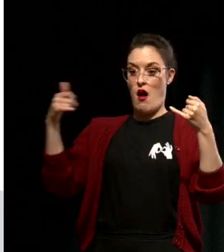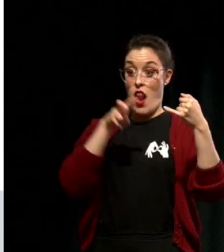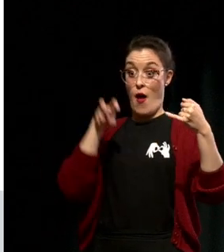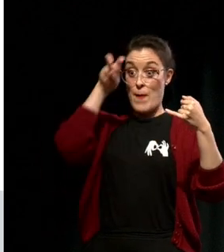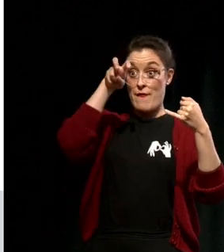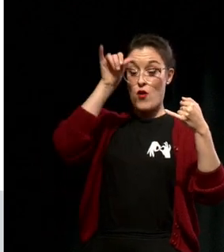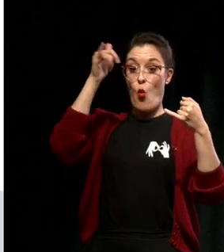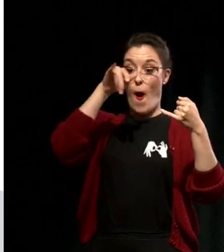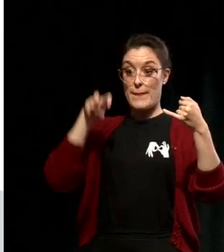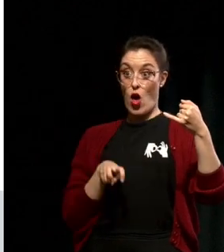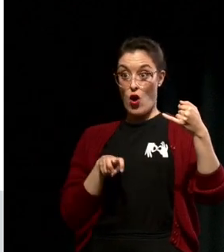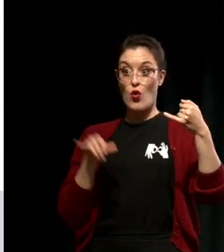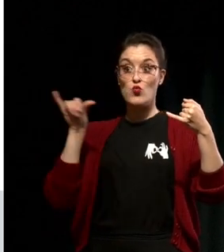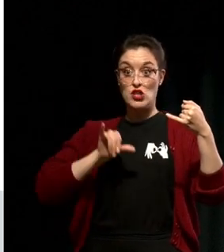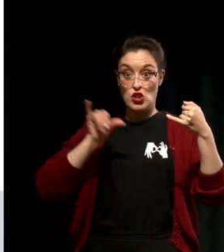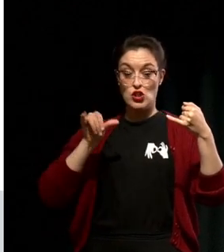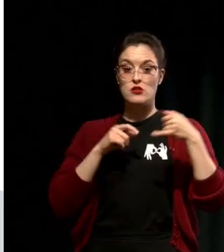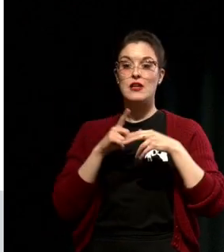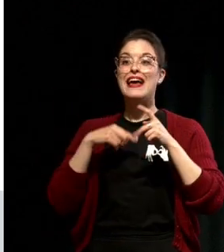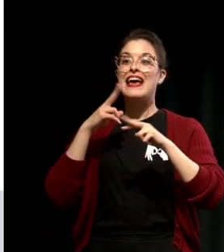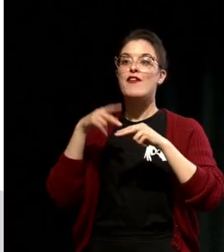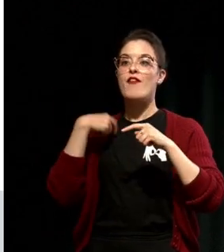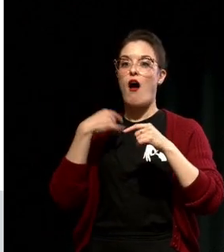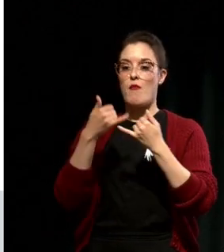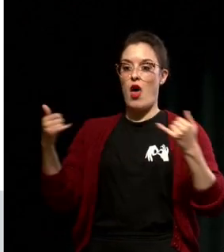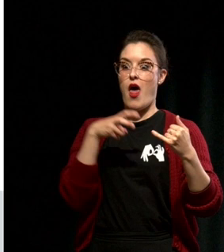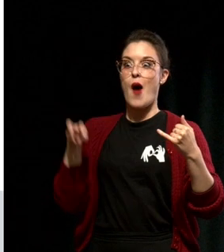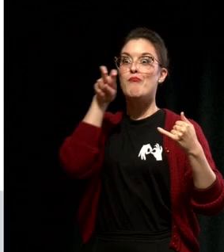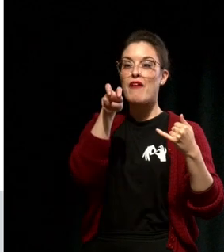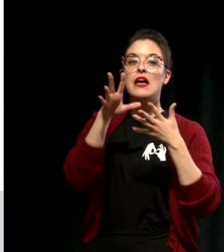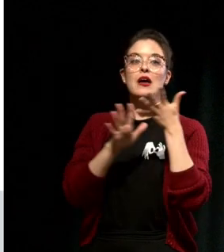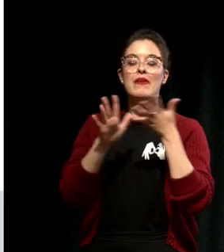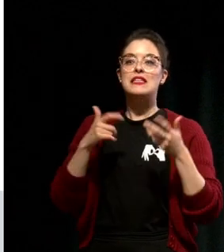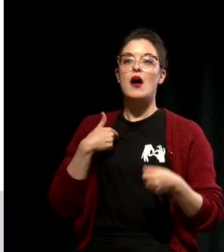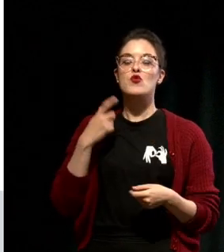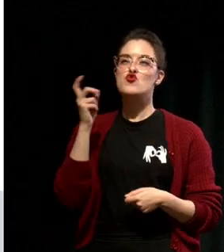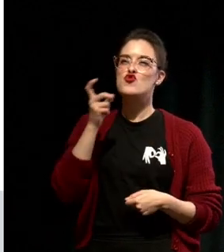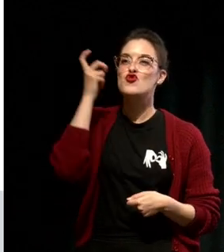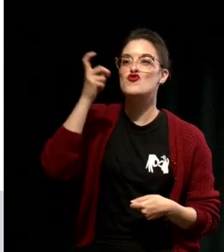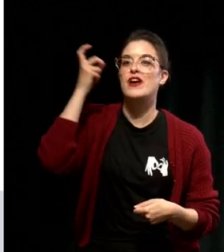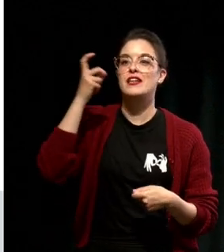If you're above the line, you're curious, open, committed to learning.